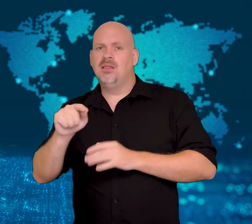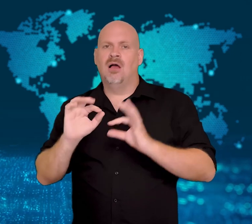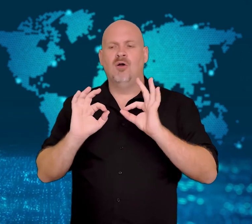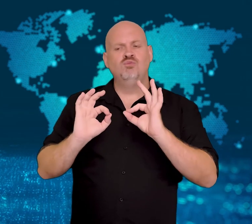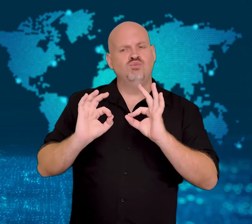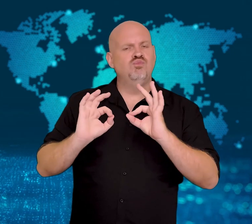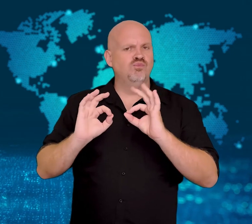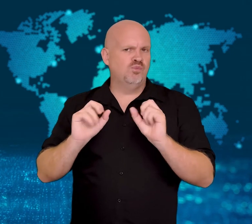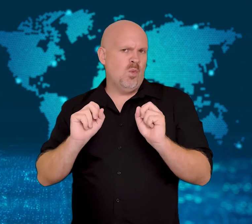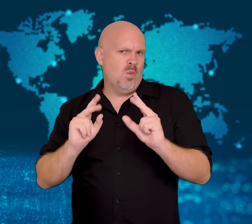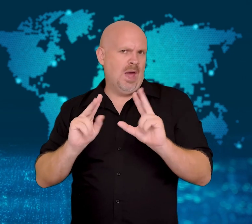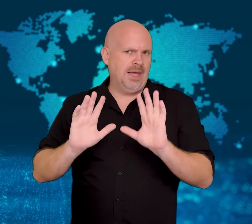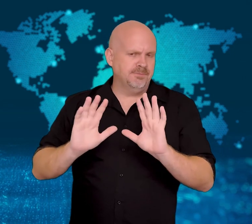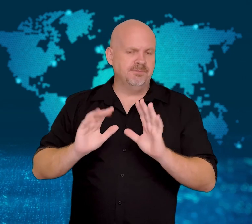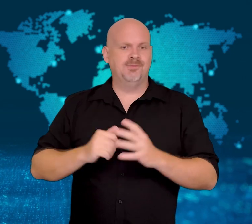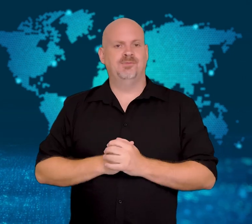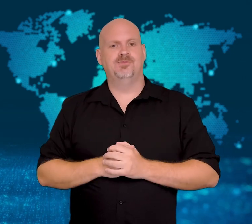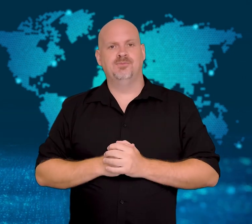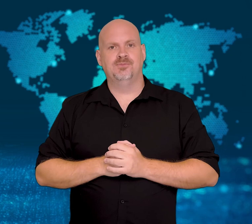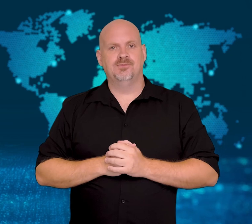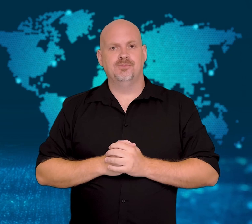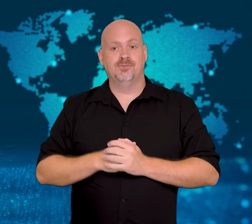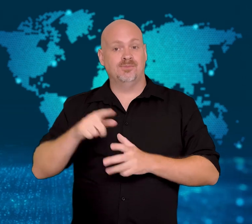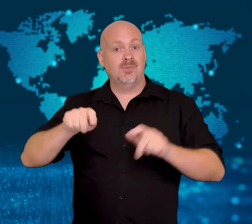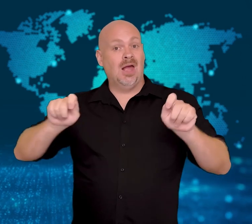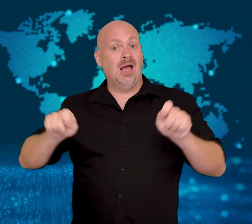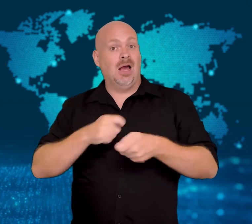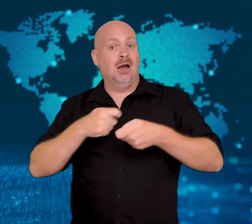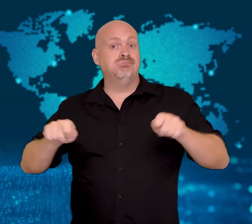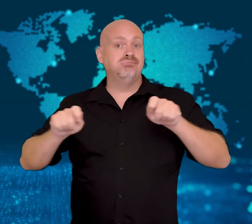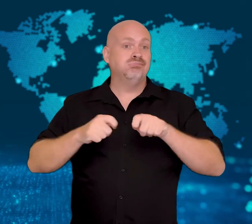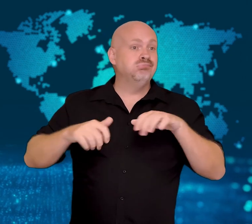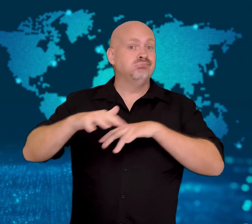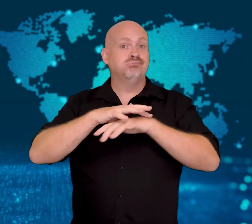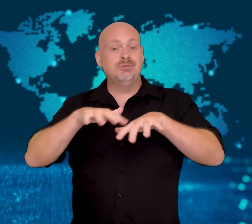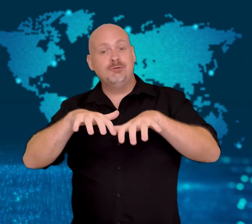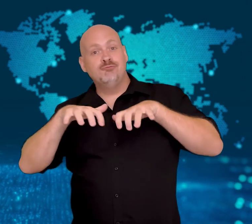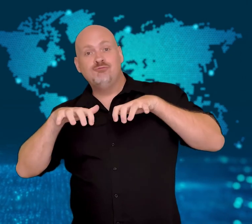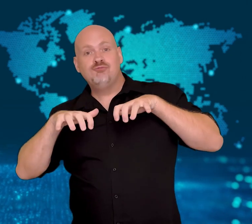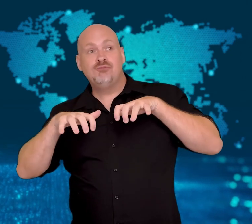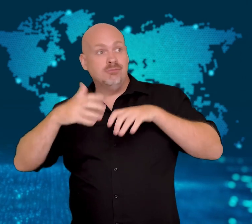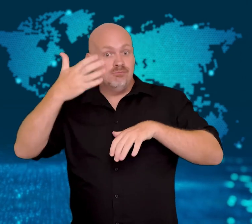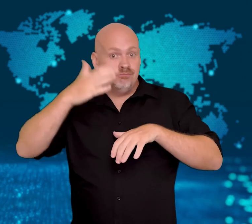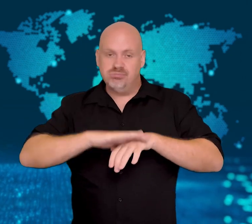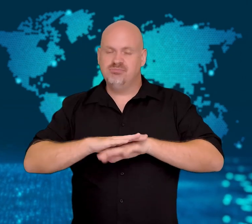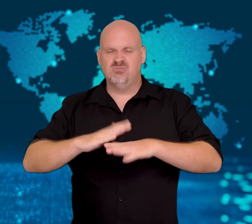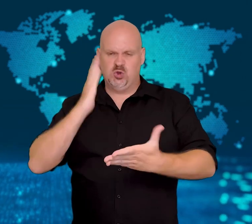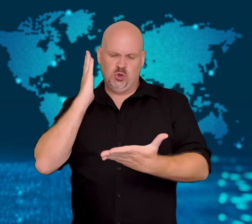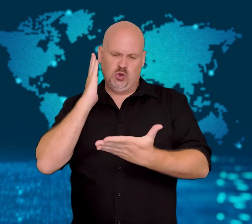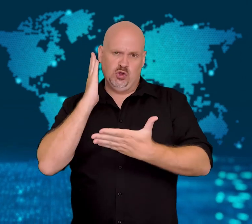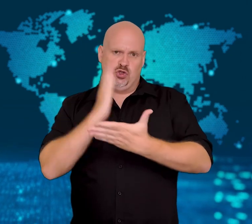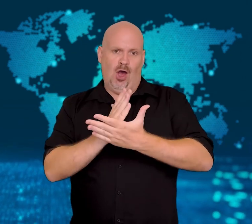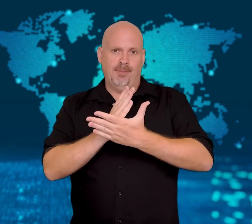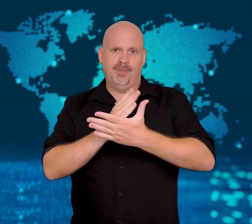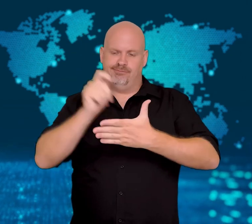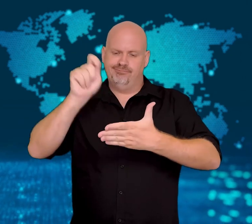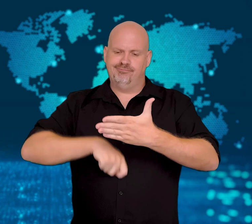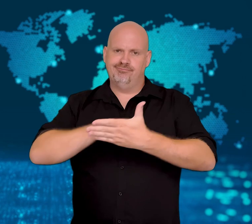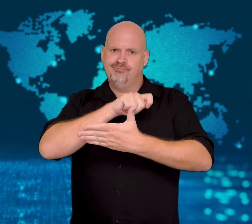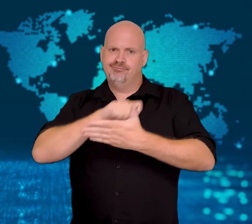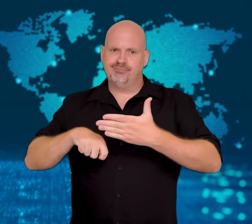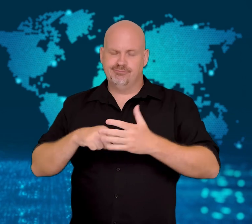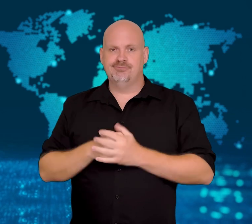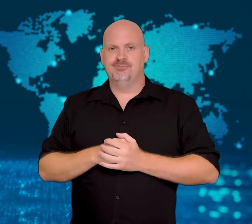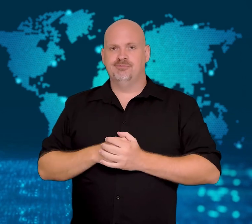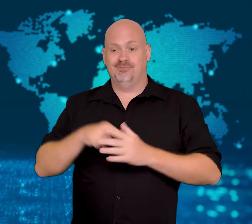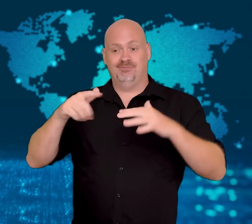One dancer is in serious condition; the others are stable.